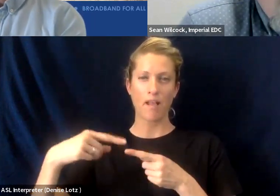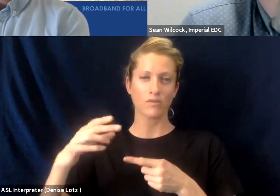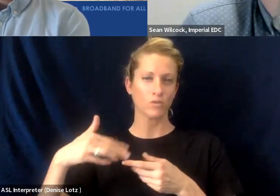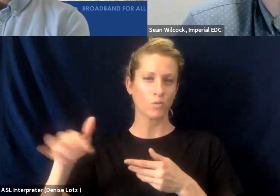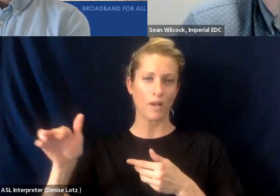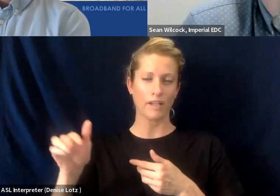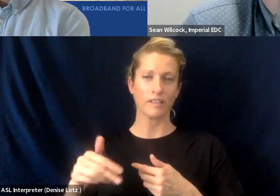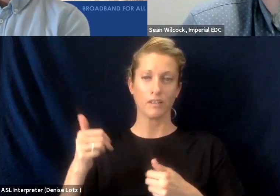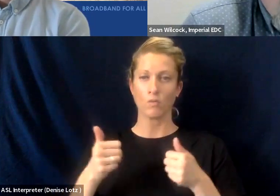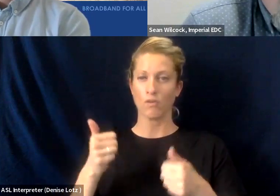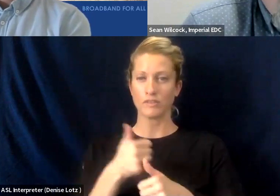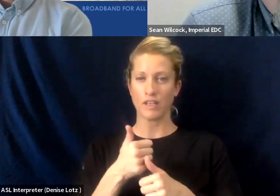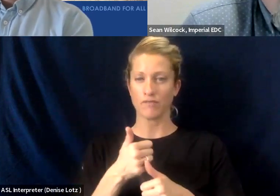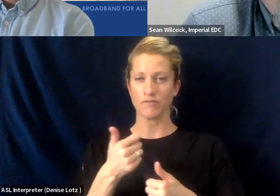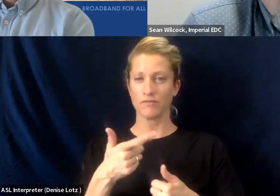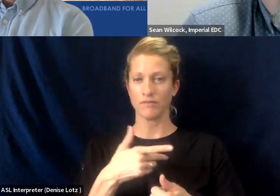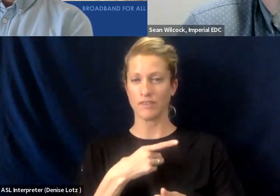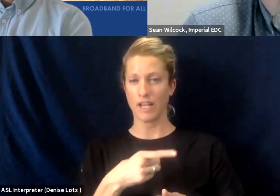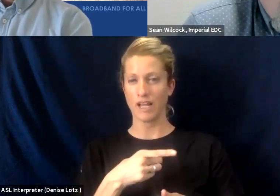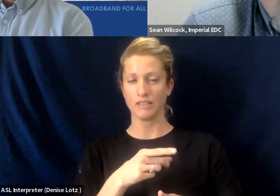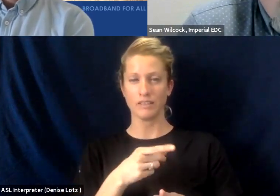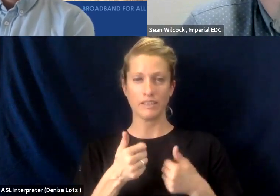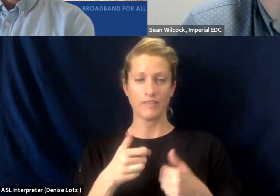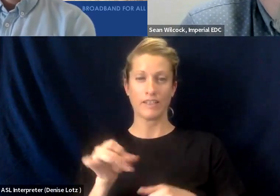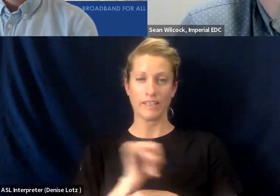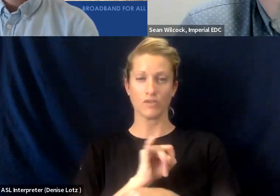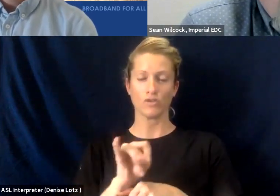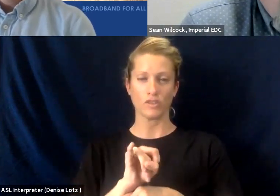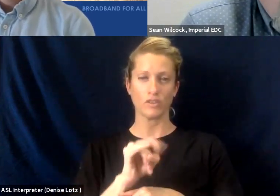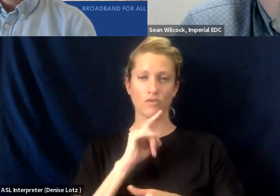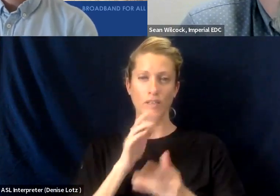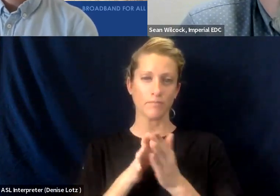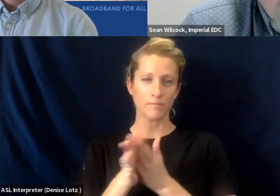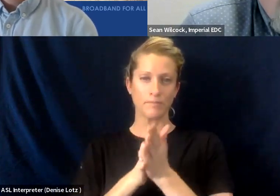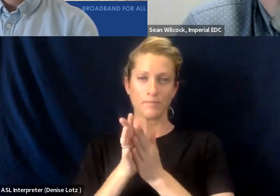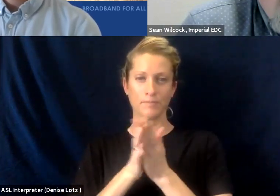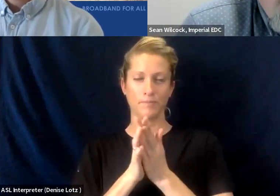the population is like it or not, industry is really what's a driver of the last mile